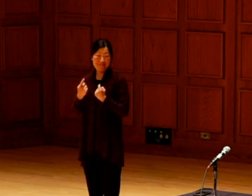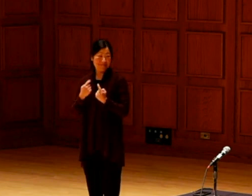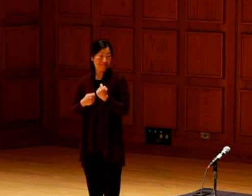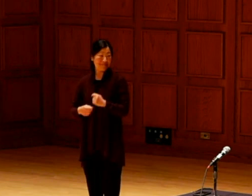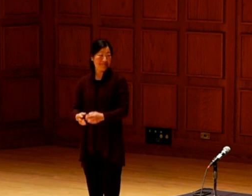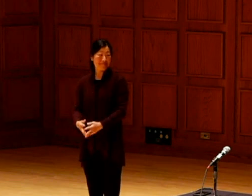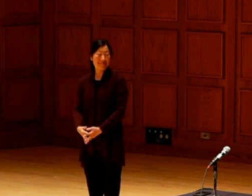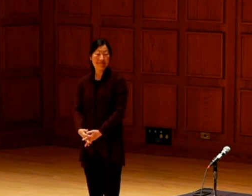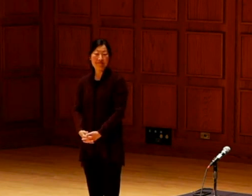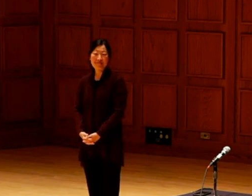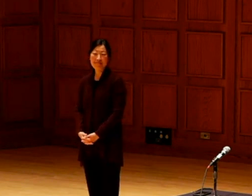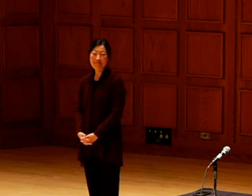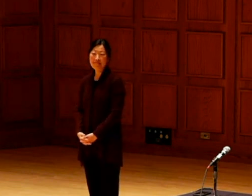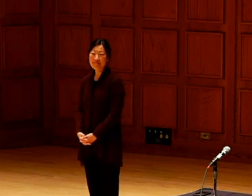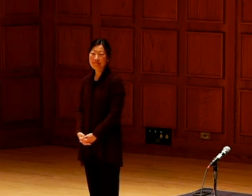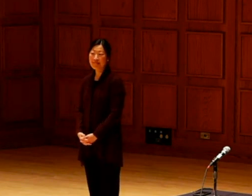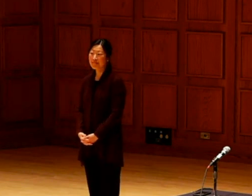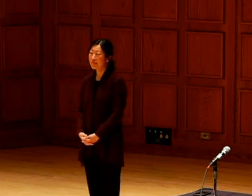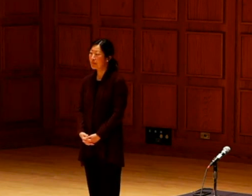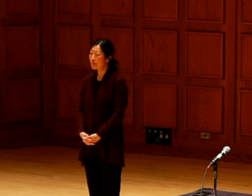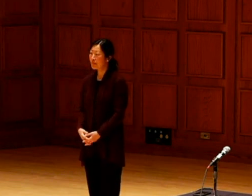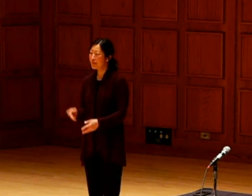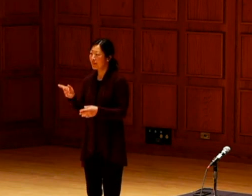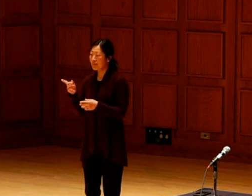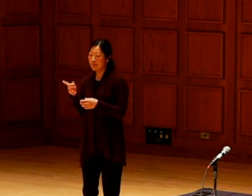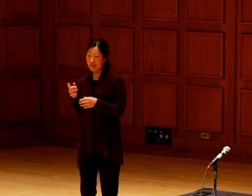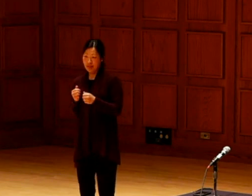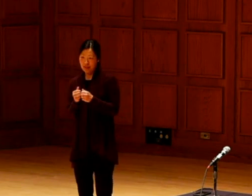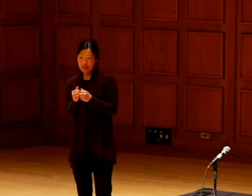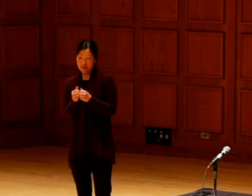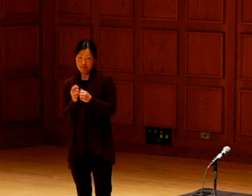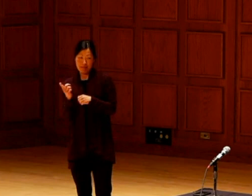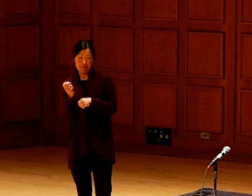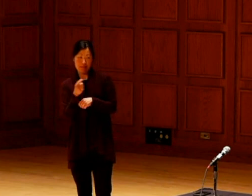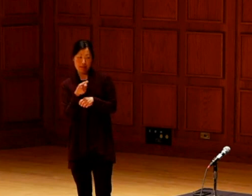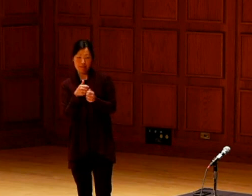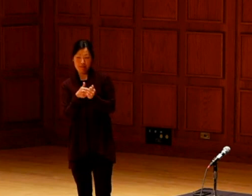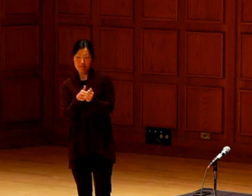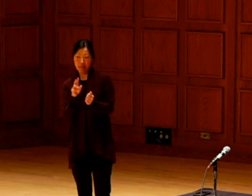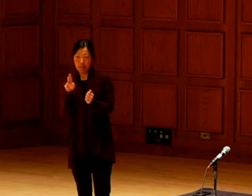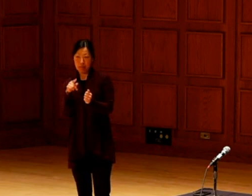Any other questions? I'm going to ask a follow up about that.